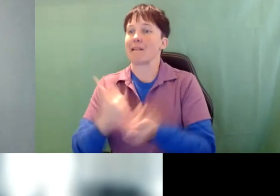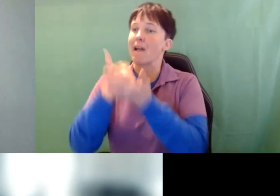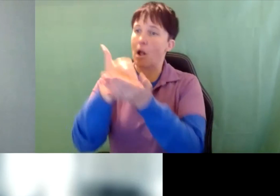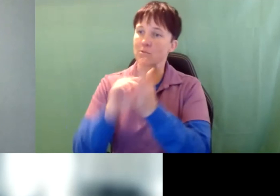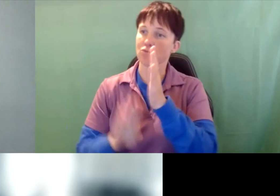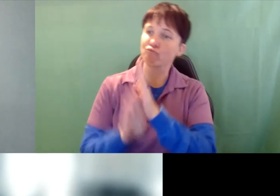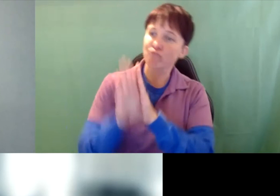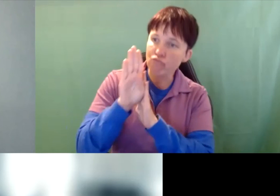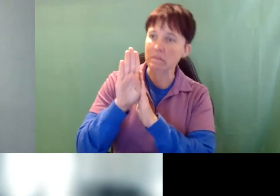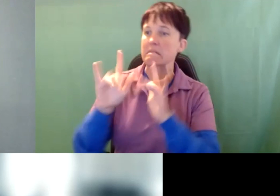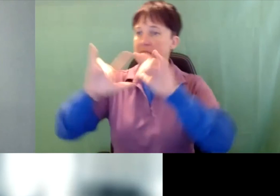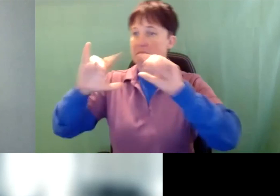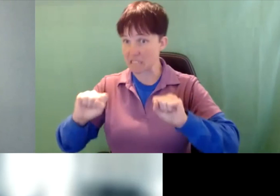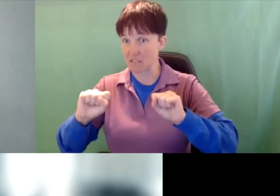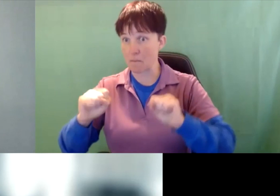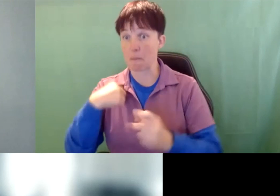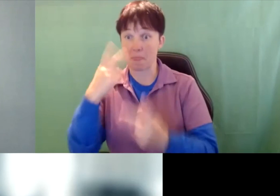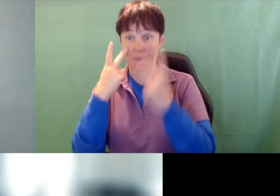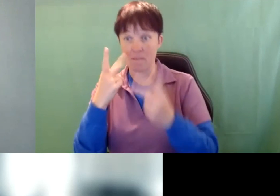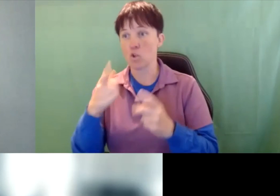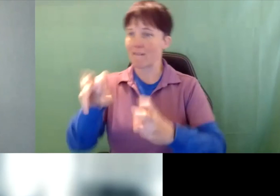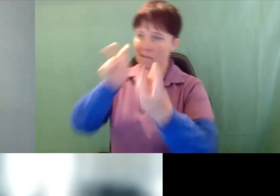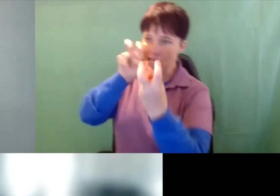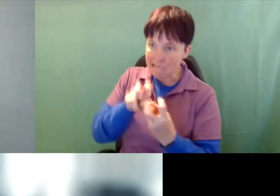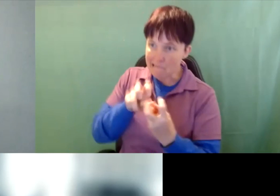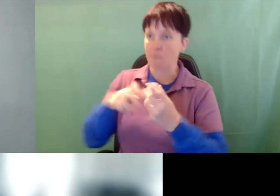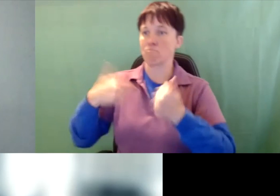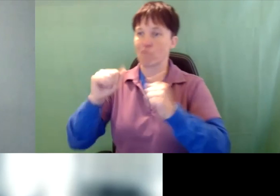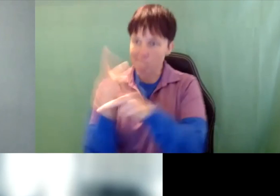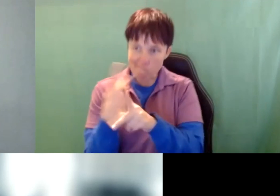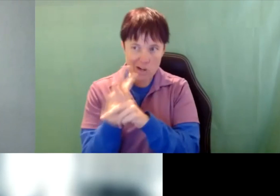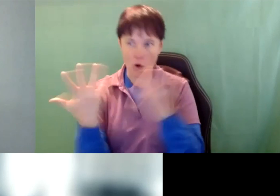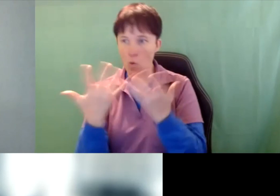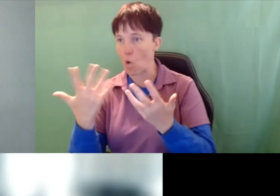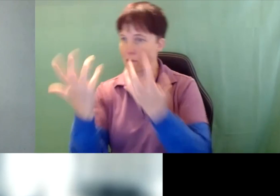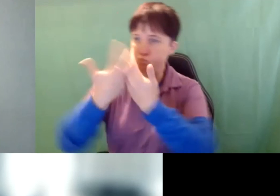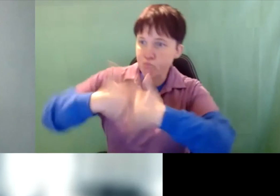seen that we kind of have to sit down and figure out what works. It's not just put up